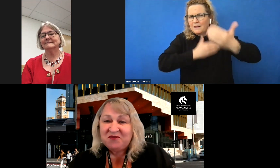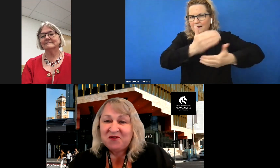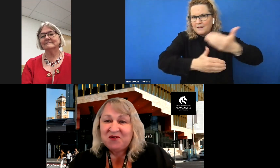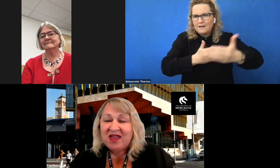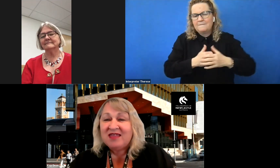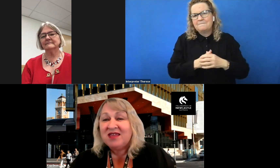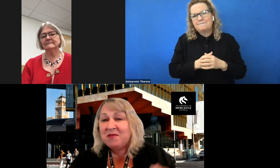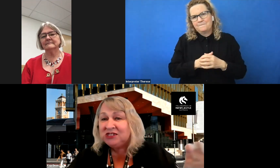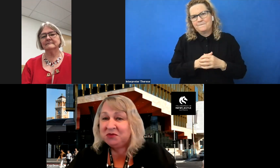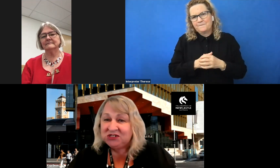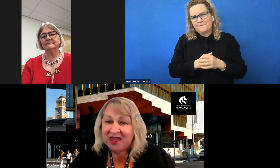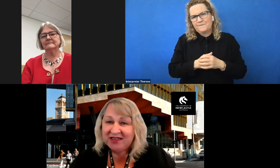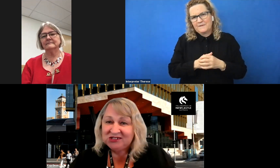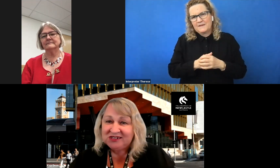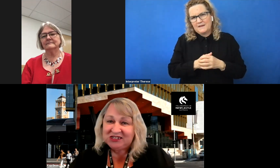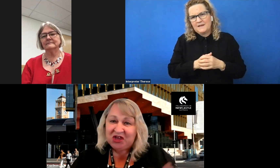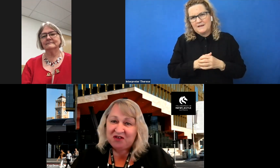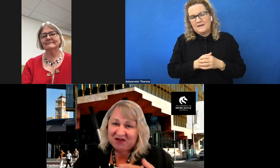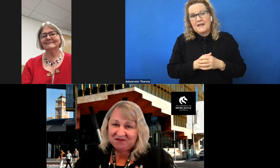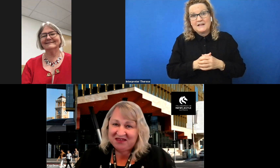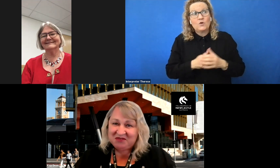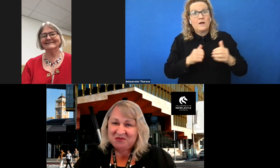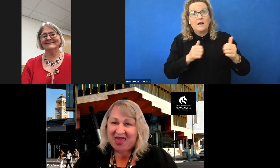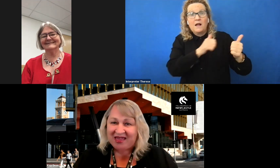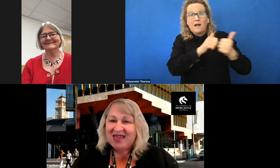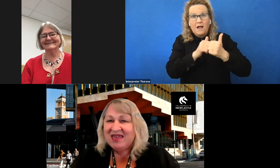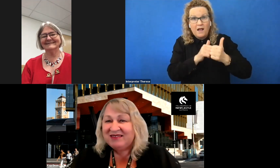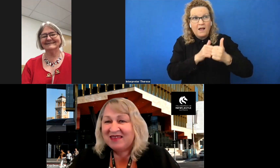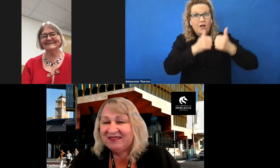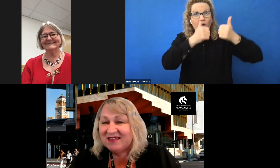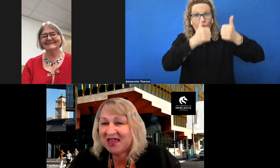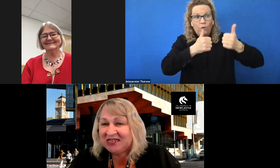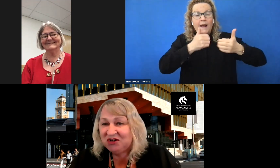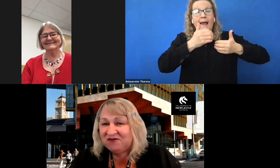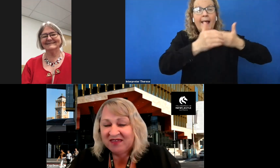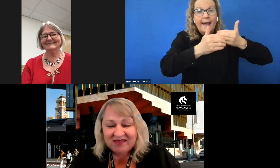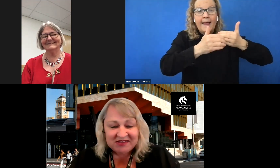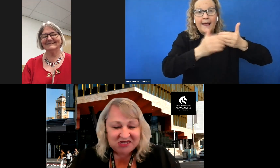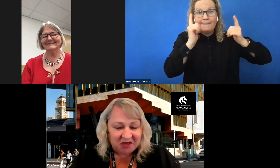forward and then management changes, you go five steps back. So that's the nature of our sector.